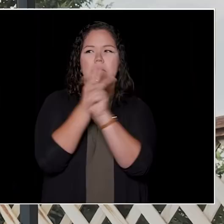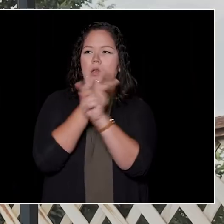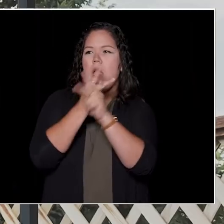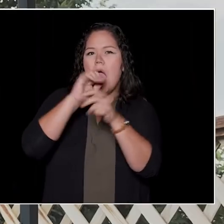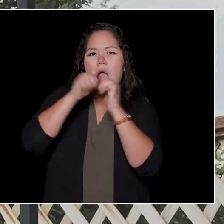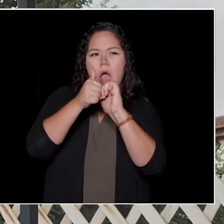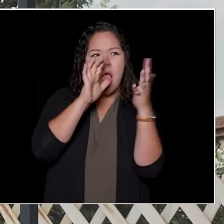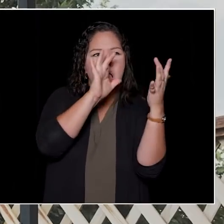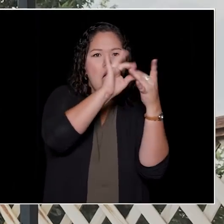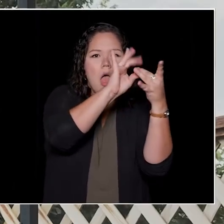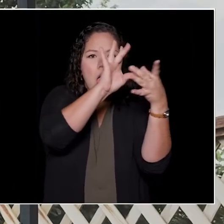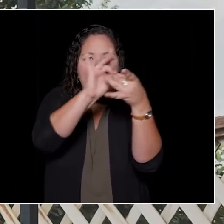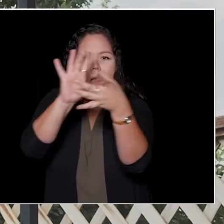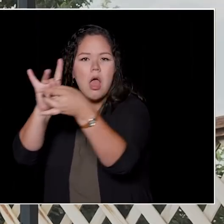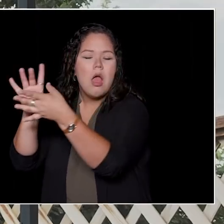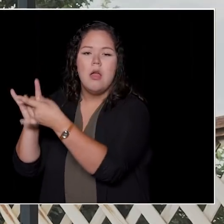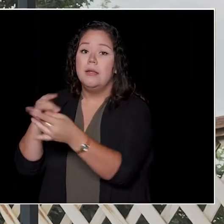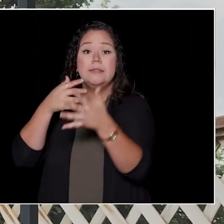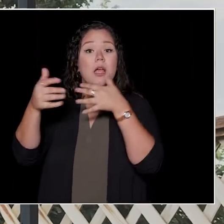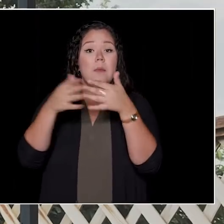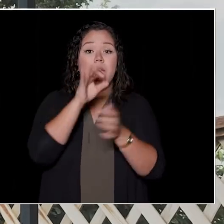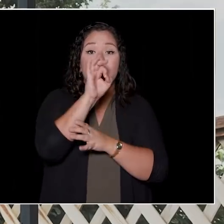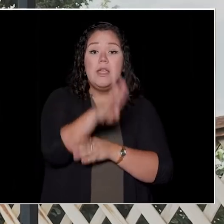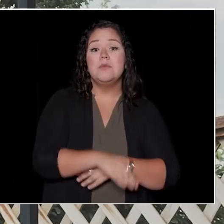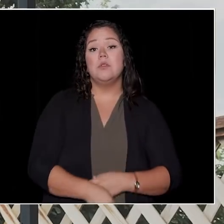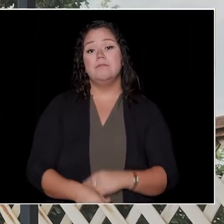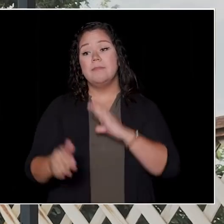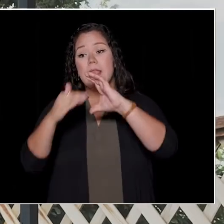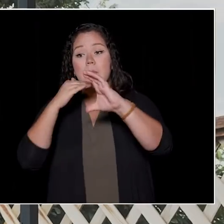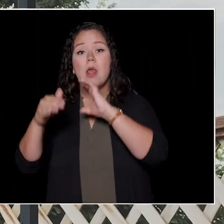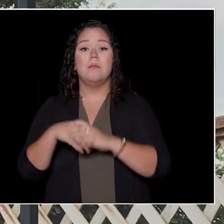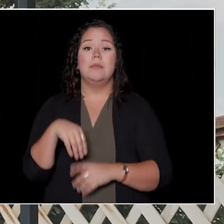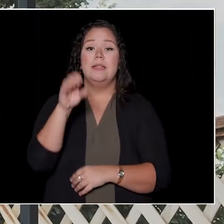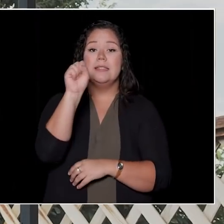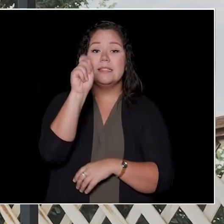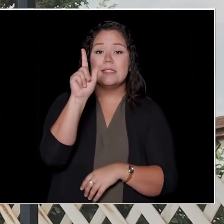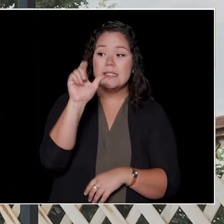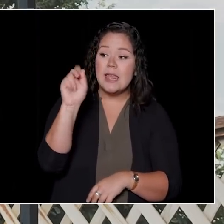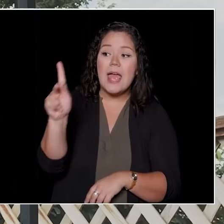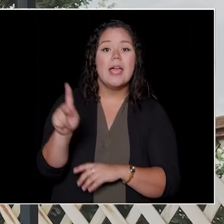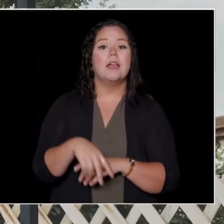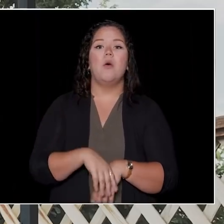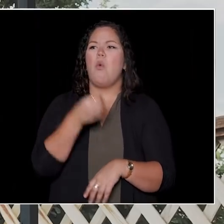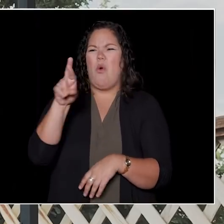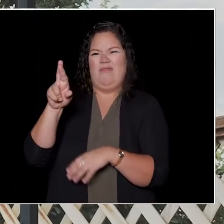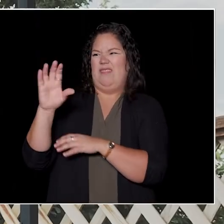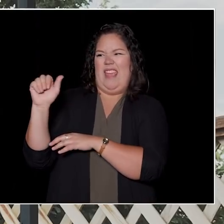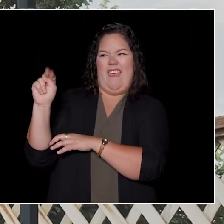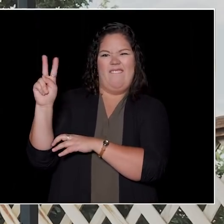whether it's through Facebook, email, Slack, or even just Canvas.